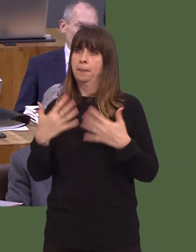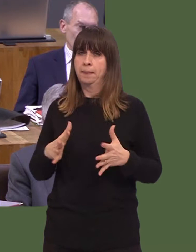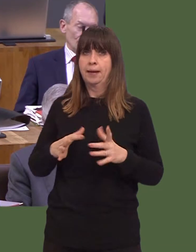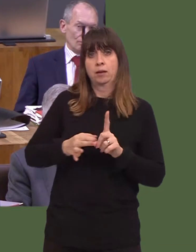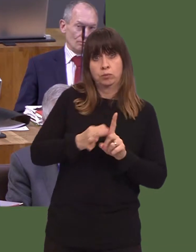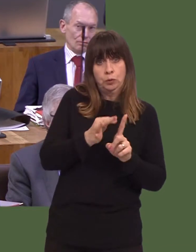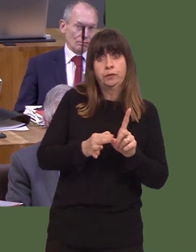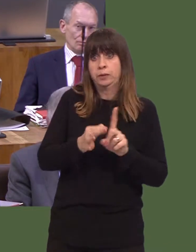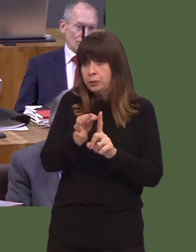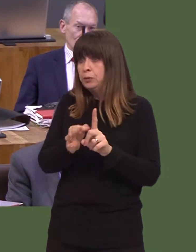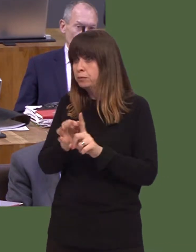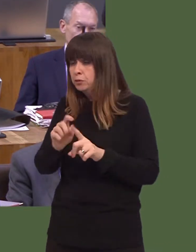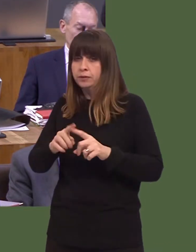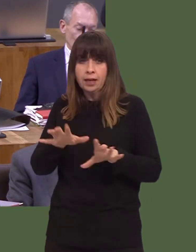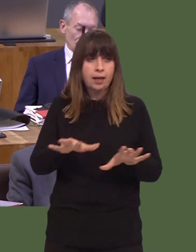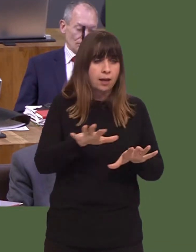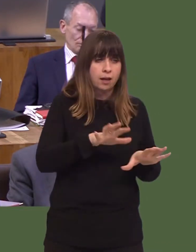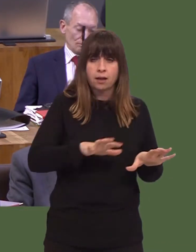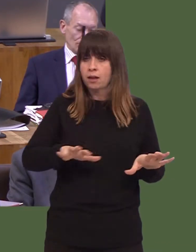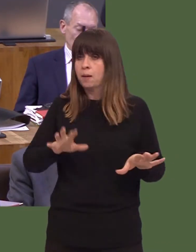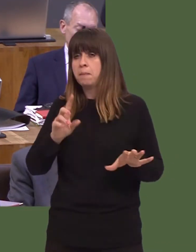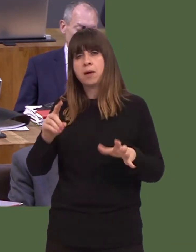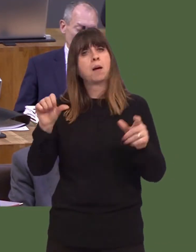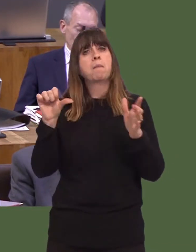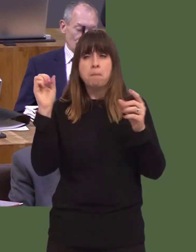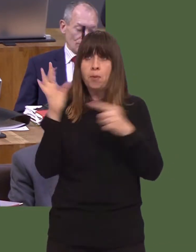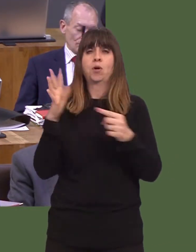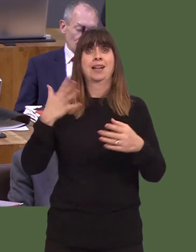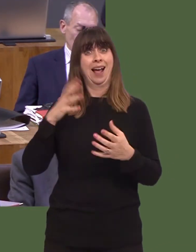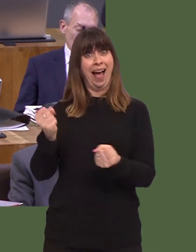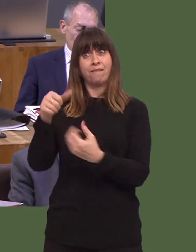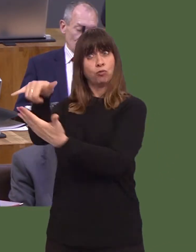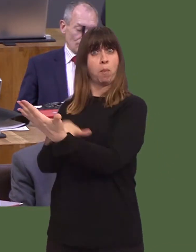course, itís hugely important to have reports such as this in order to make sure that there is as much improvement as weíd all want to see.